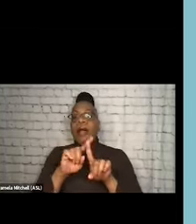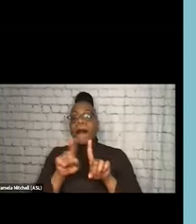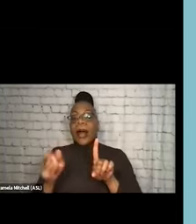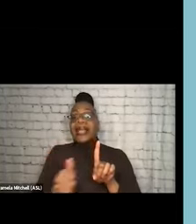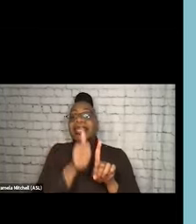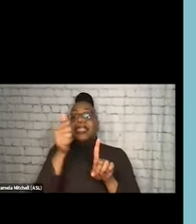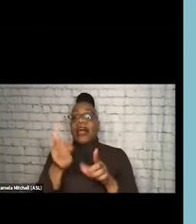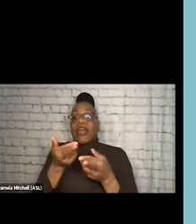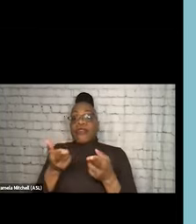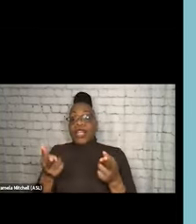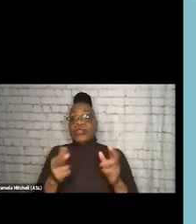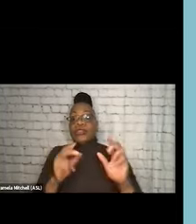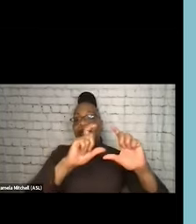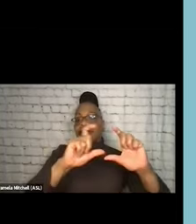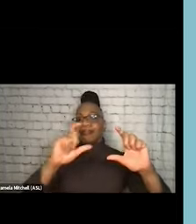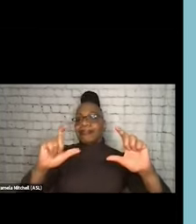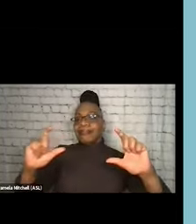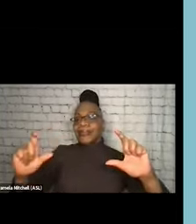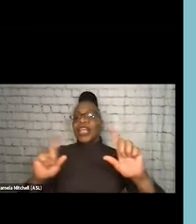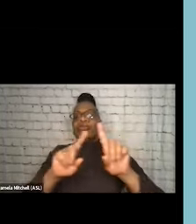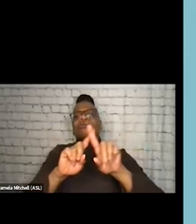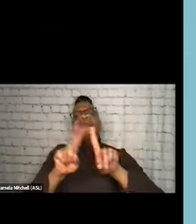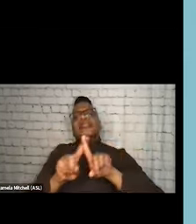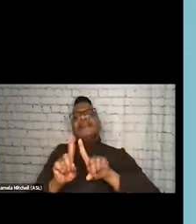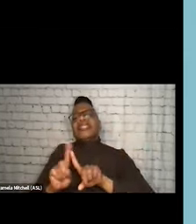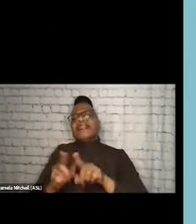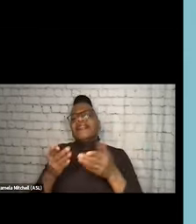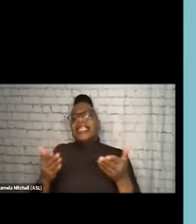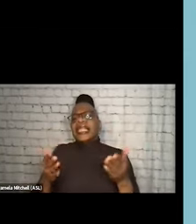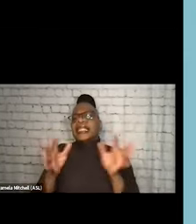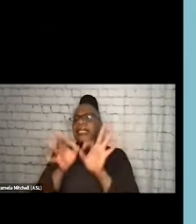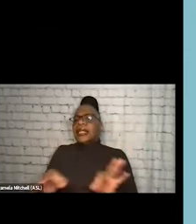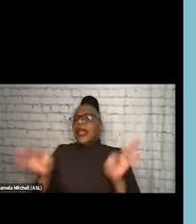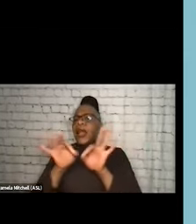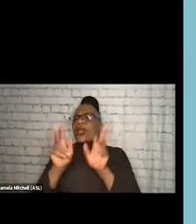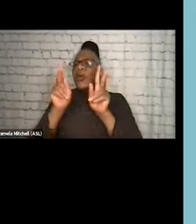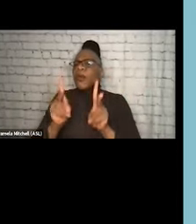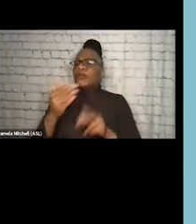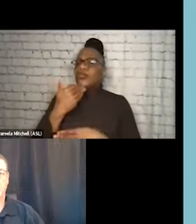because they do so many different things that are critical to someone's wellness. A big piece being, like, community integration.